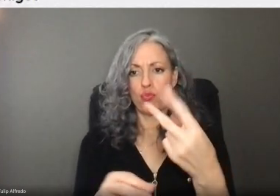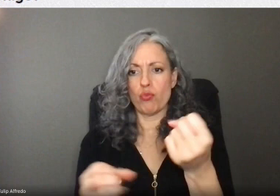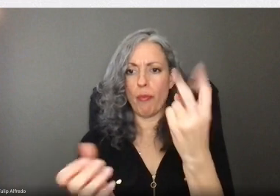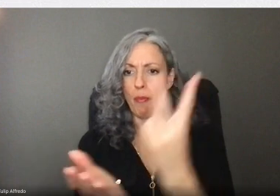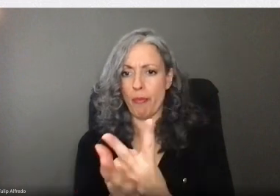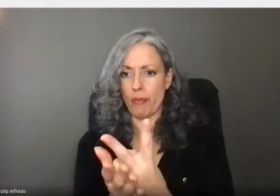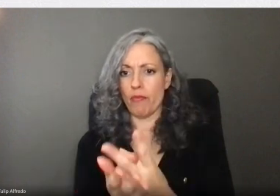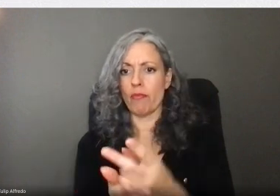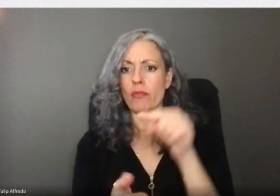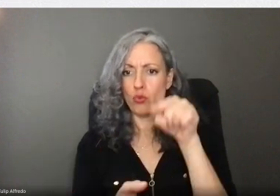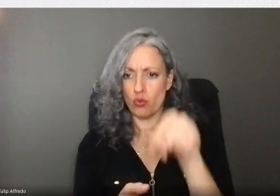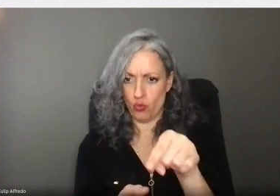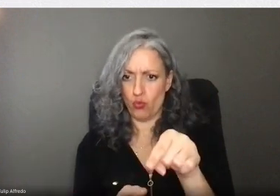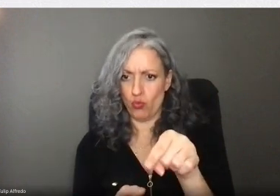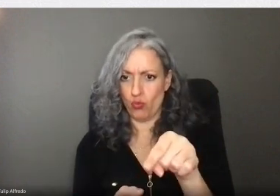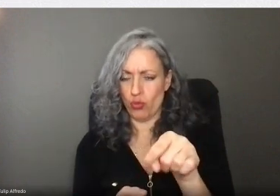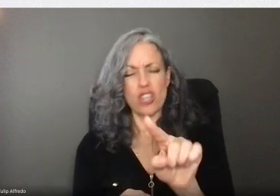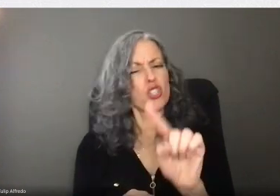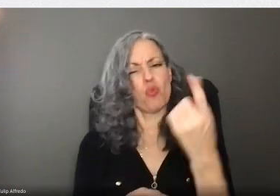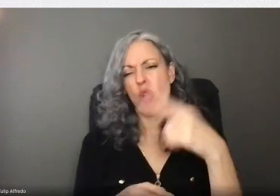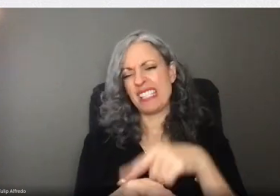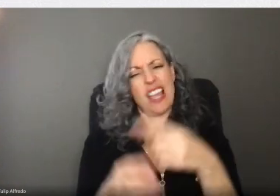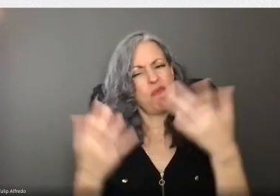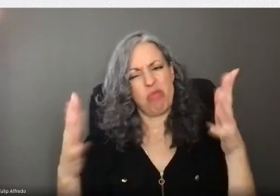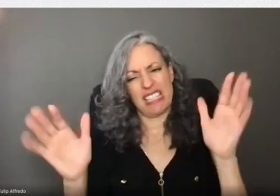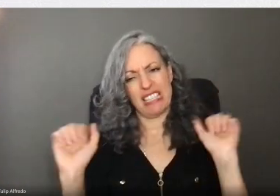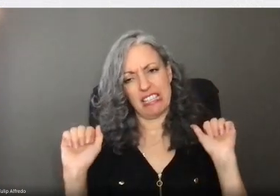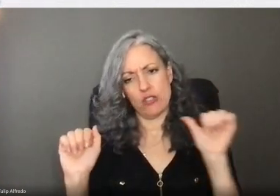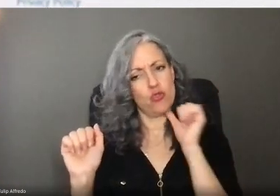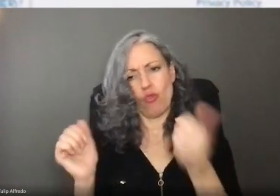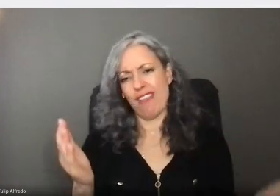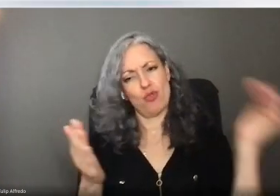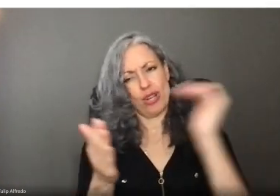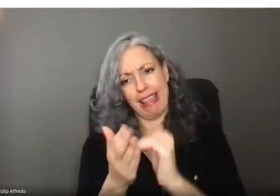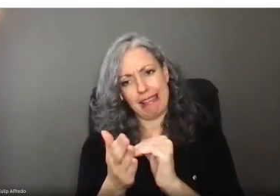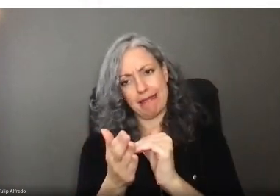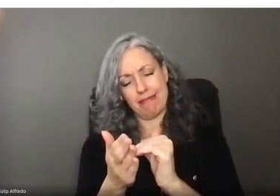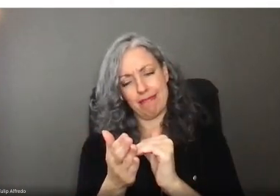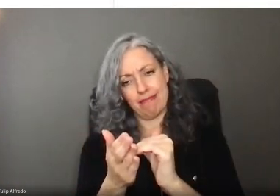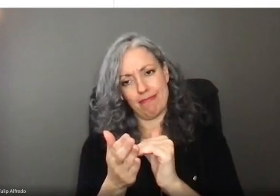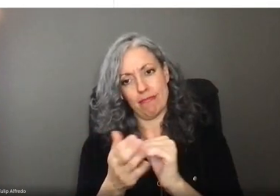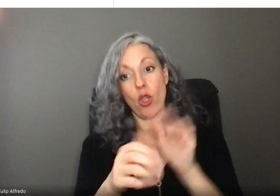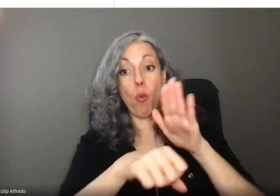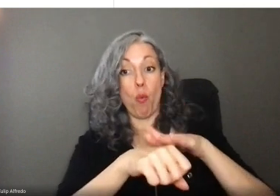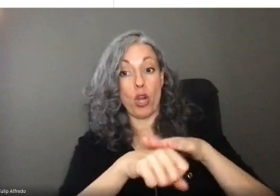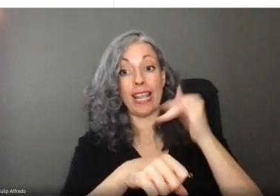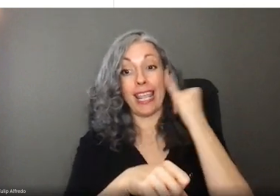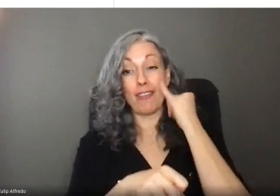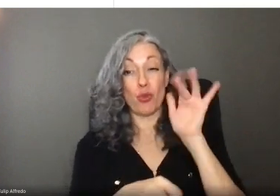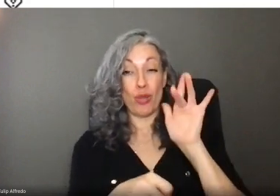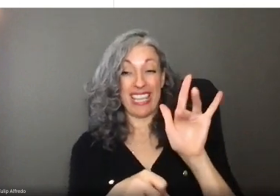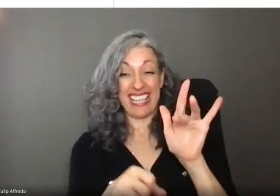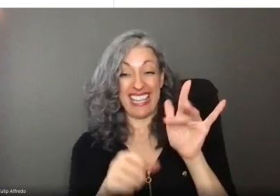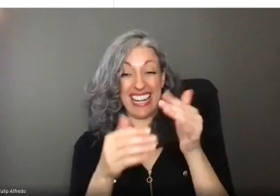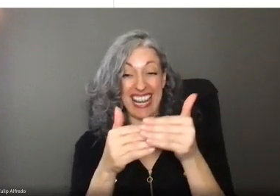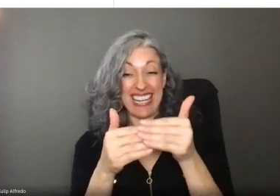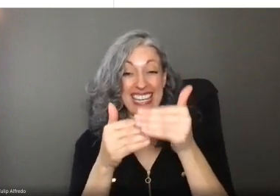We only ask that you do this the first time you sign in after setting up your account. Another quick tip. If you click next at any point